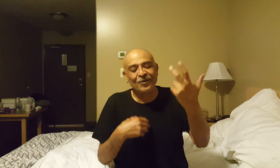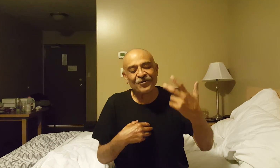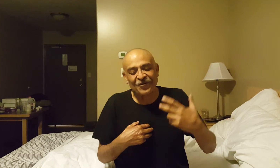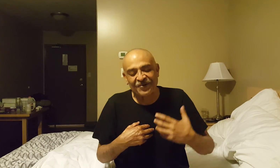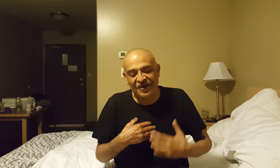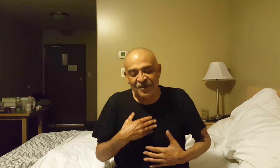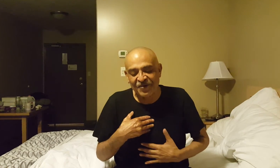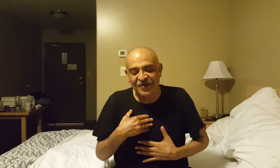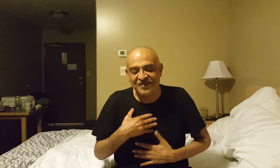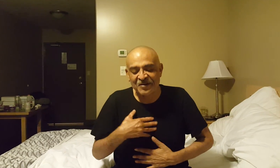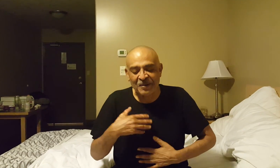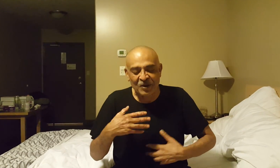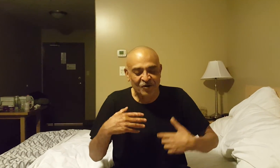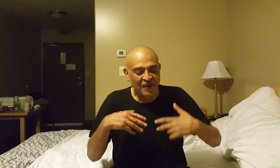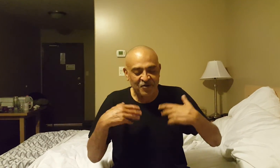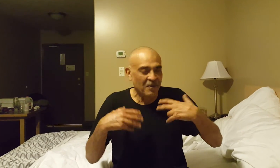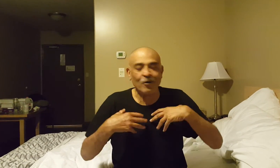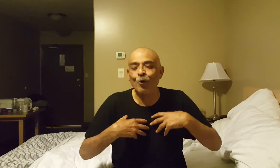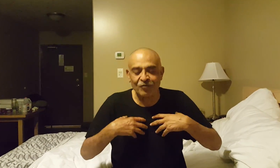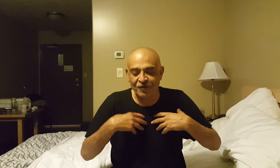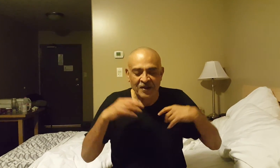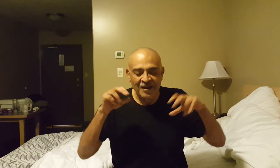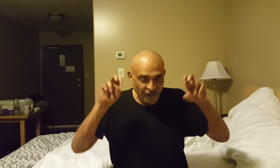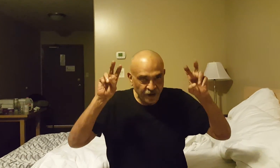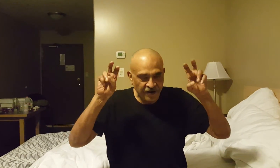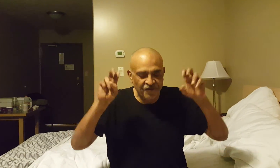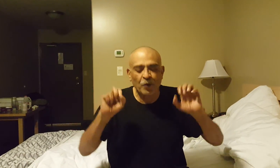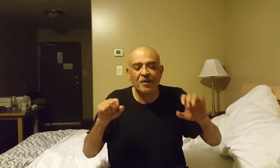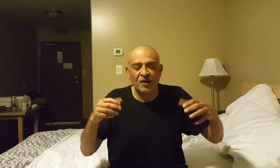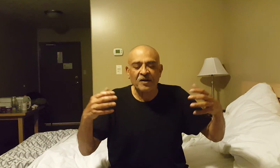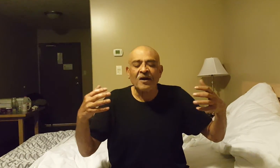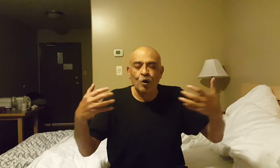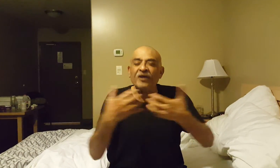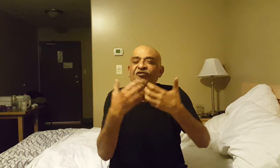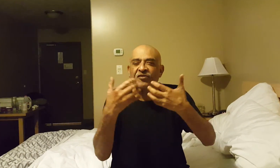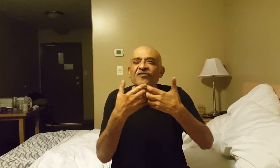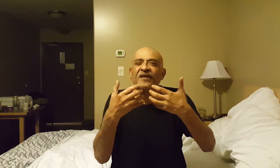also read about it first. It goes back to my own sort of theory, if you will, about collisions and